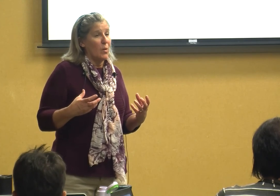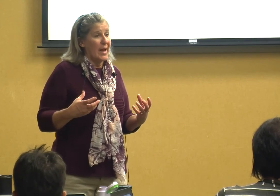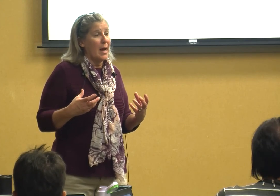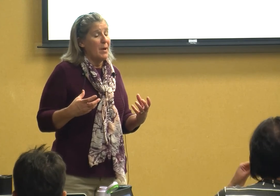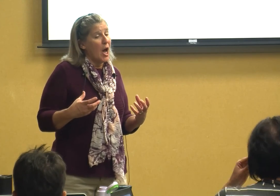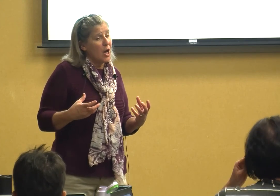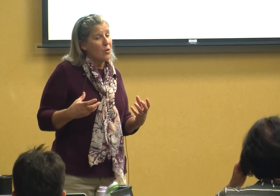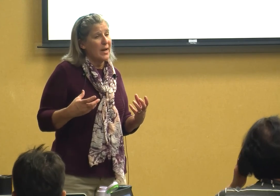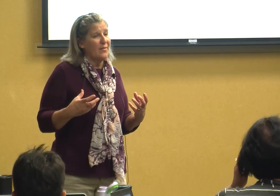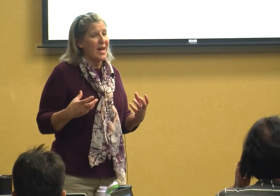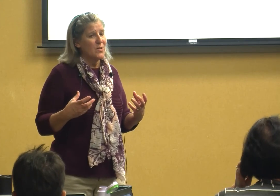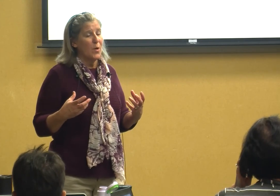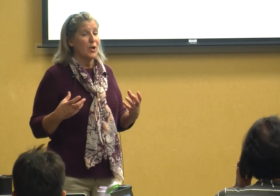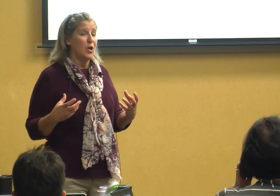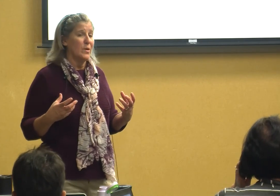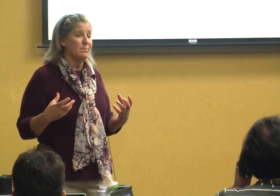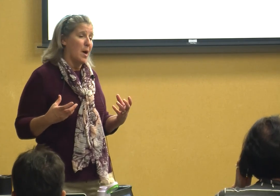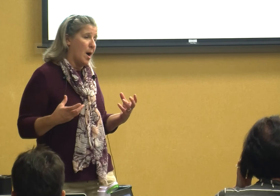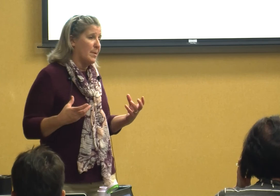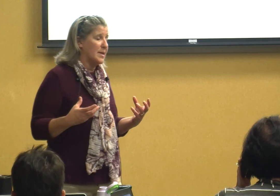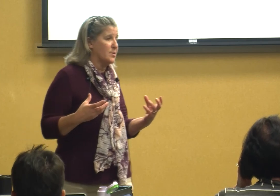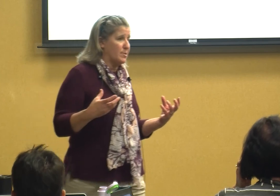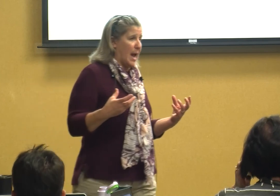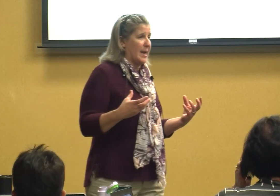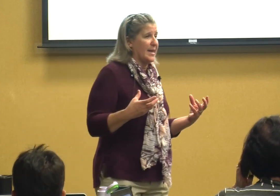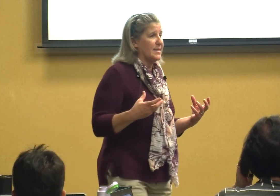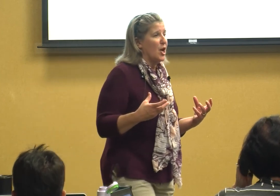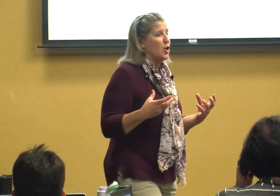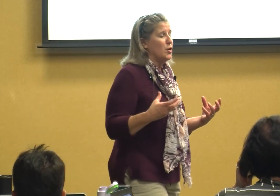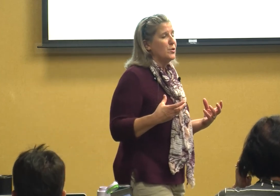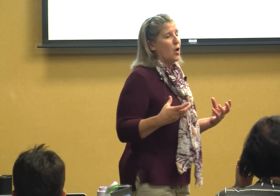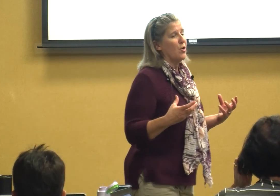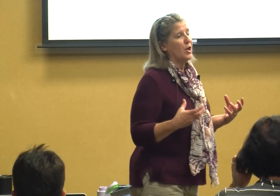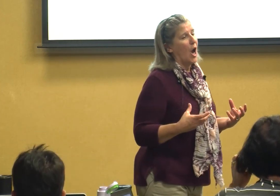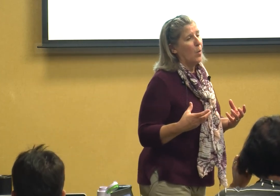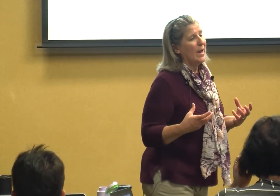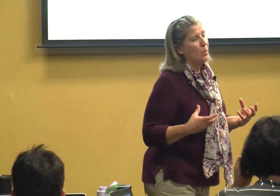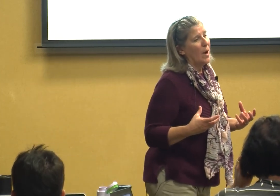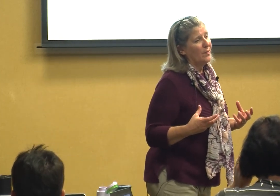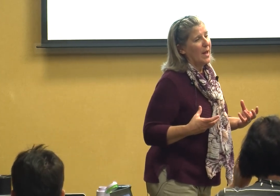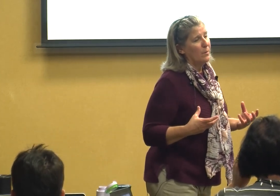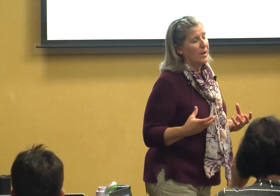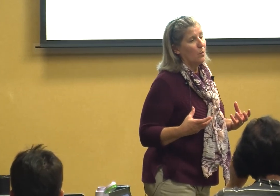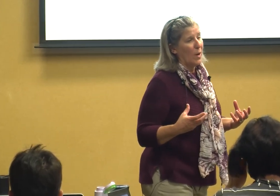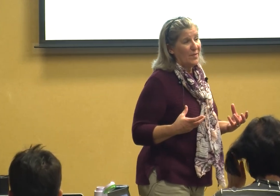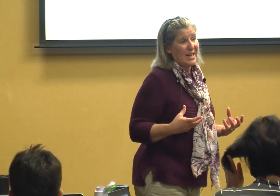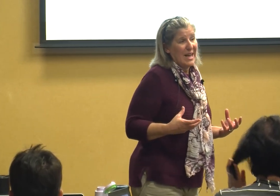like I'm hungry and that's where you as Mama's or daddies you start knowing what they what they need